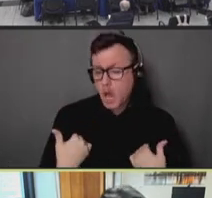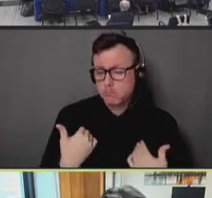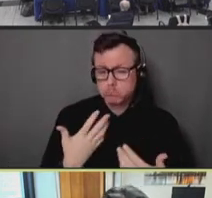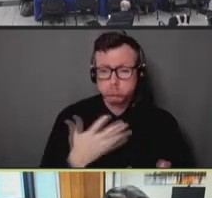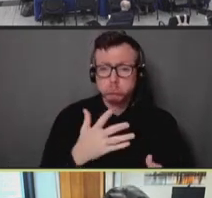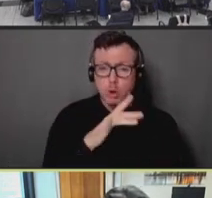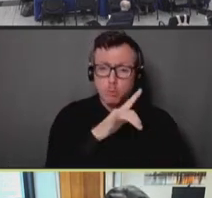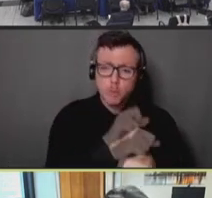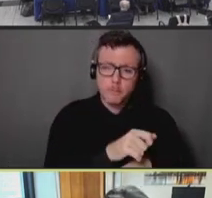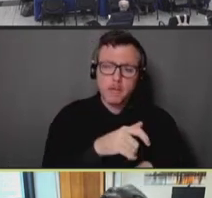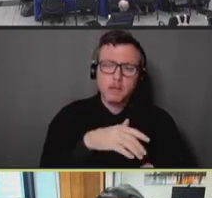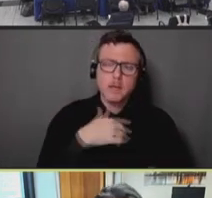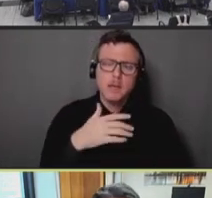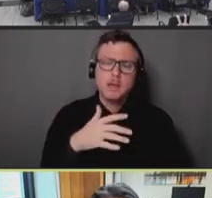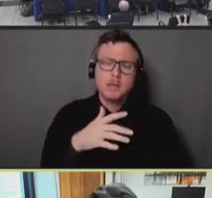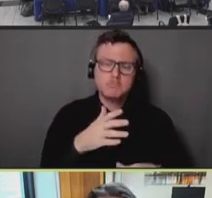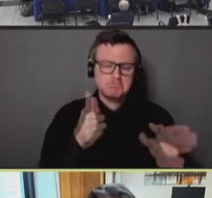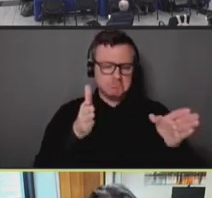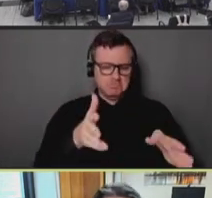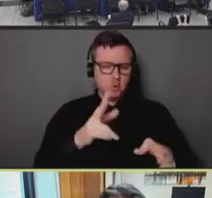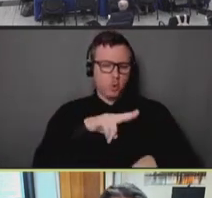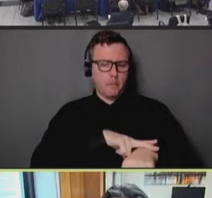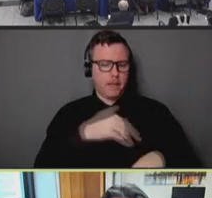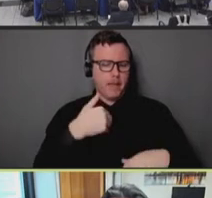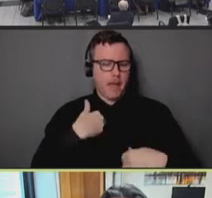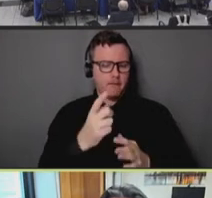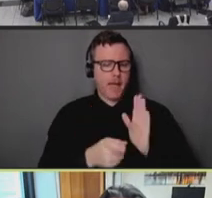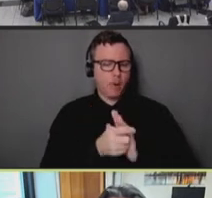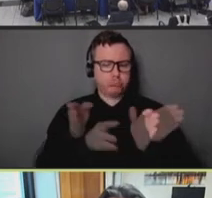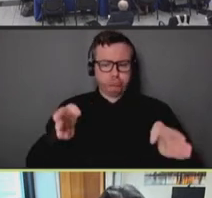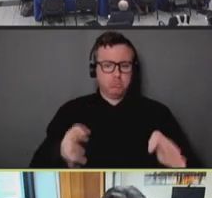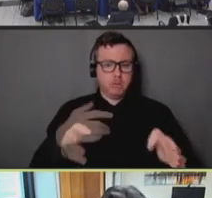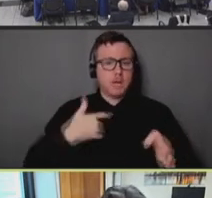business hours. One of the big -- one of the early critiques was that it was hard for people